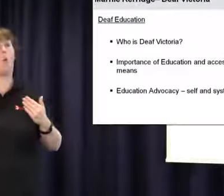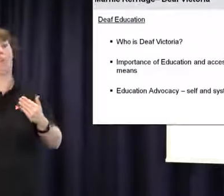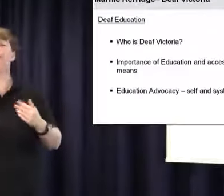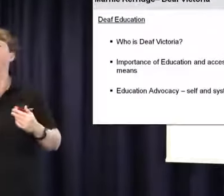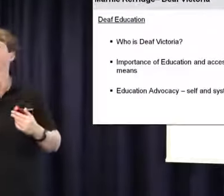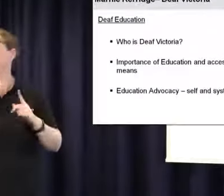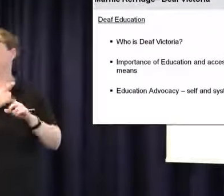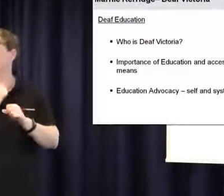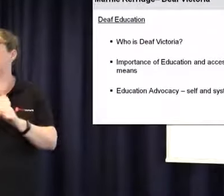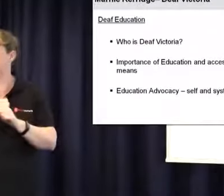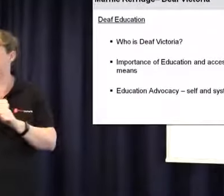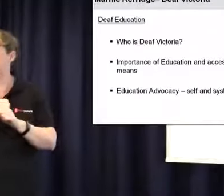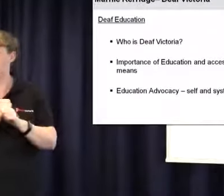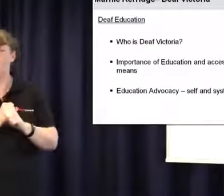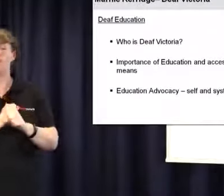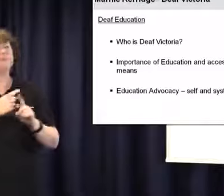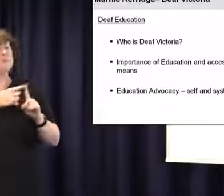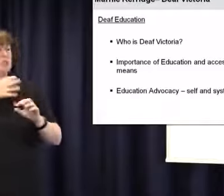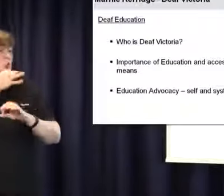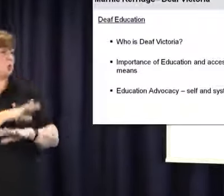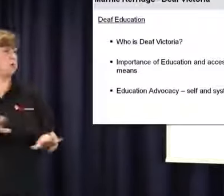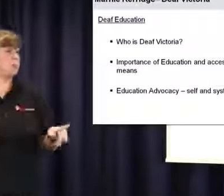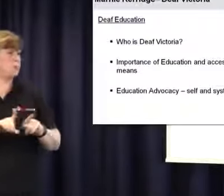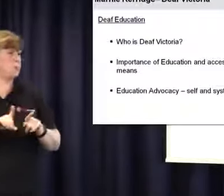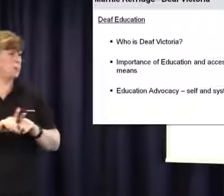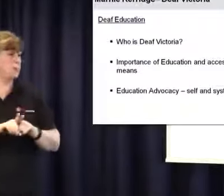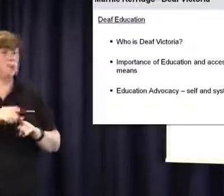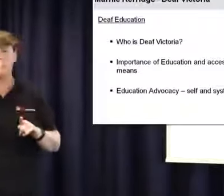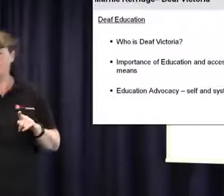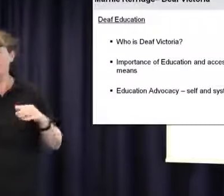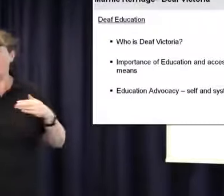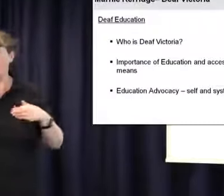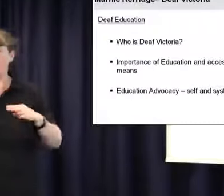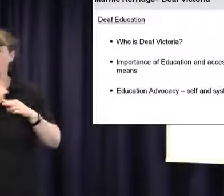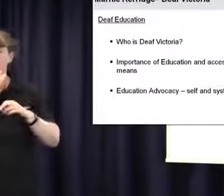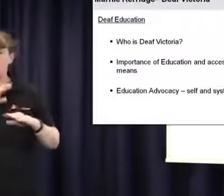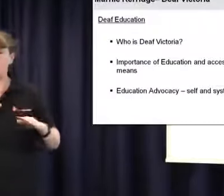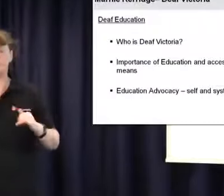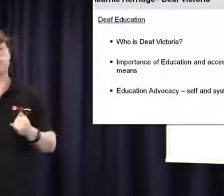have I suppose mental health issues if you compare it to the wider community. Mental